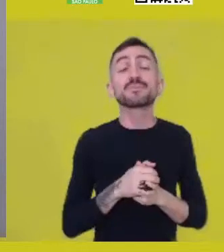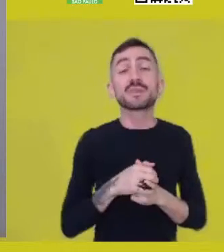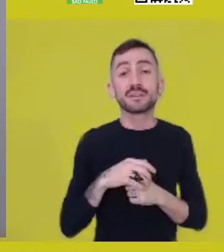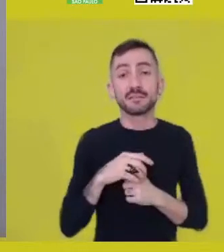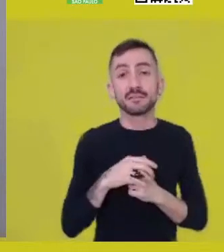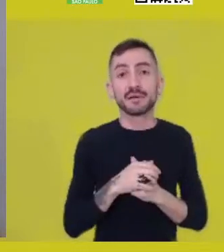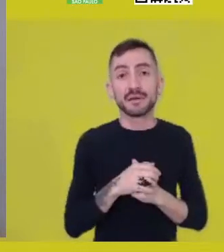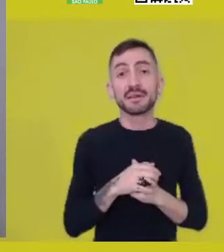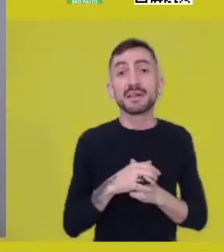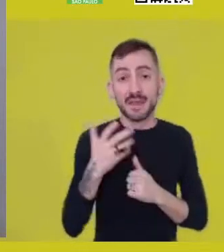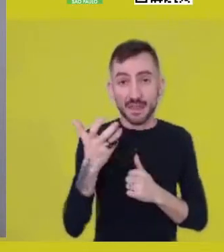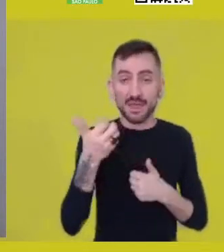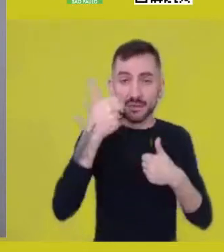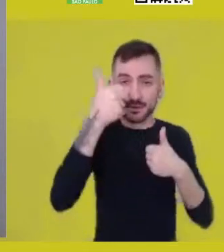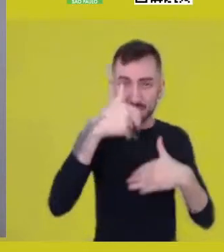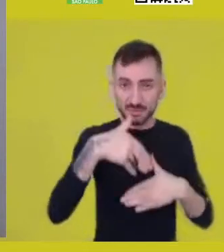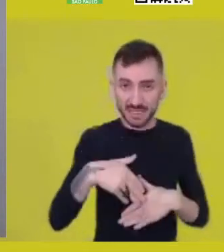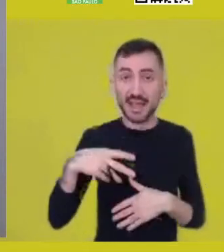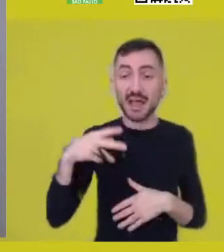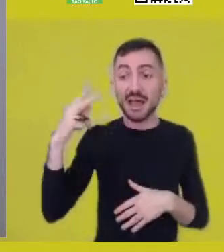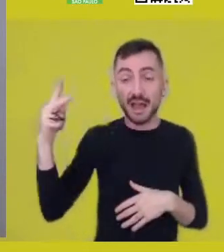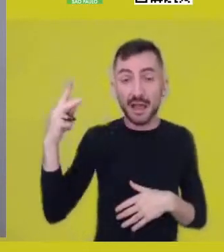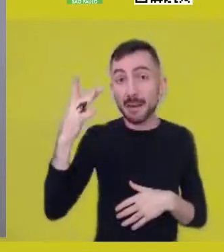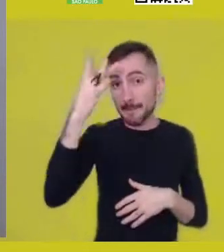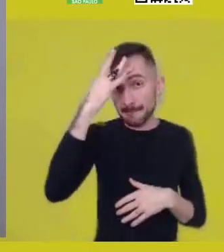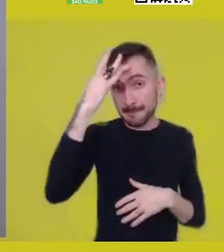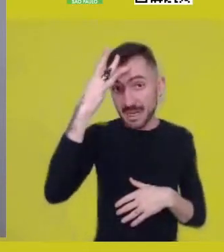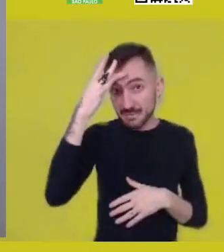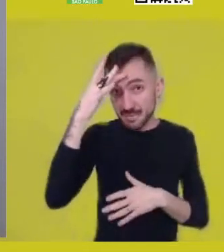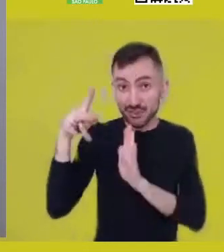that I’d like to emphasize in our conversation.